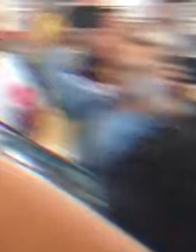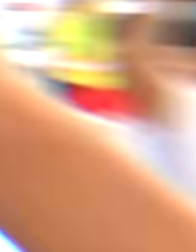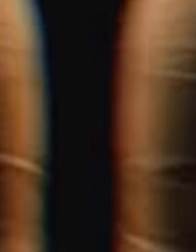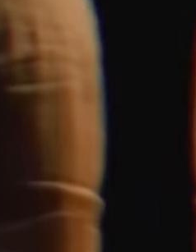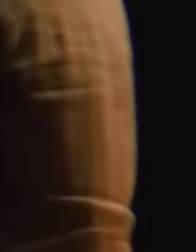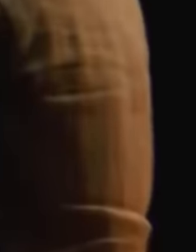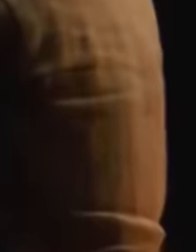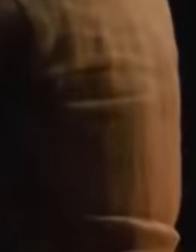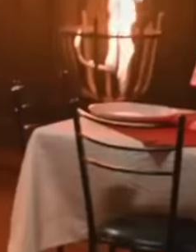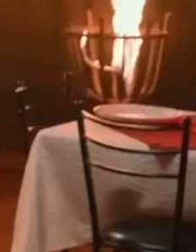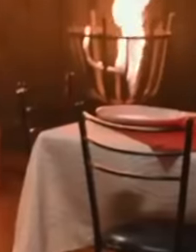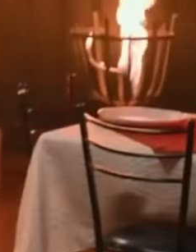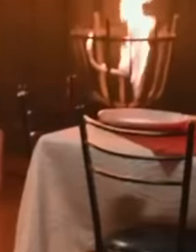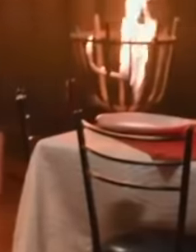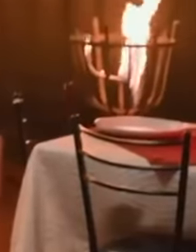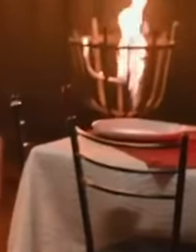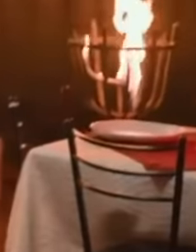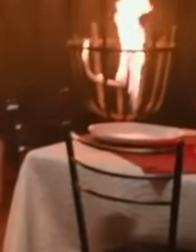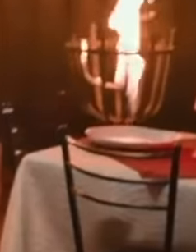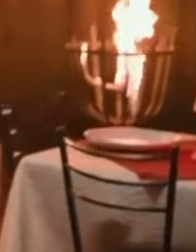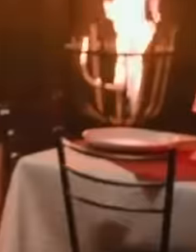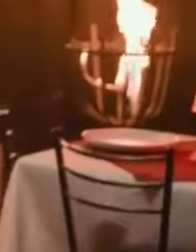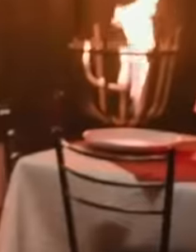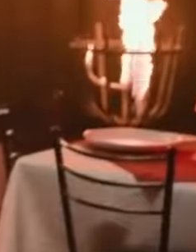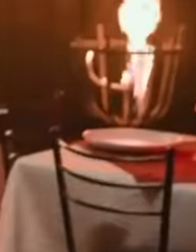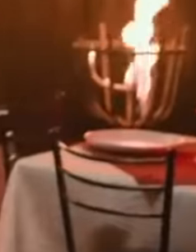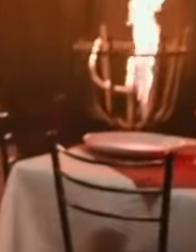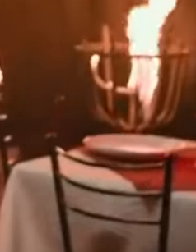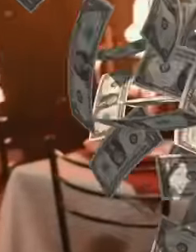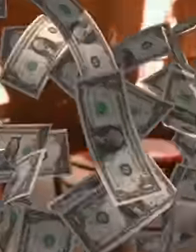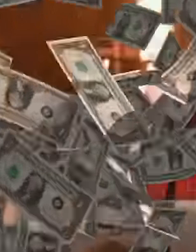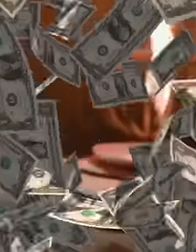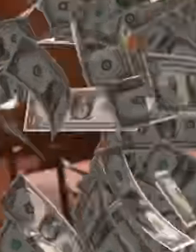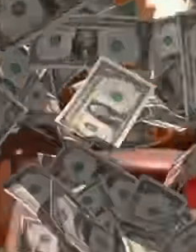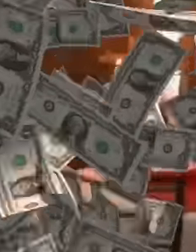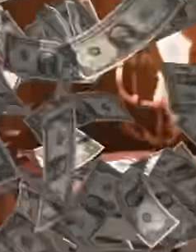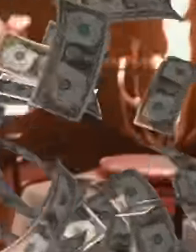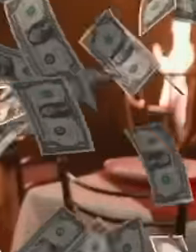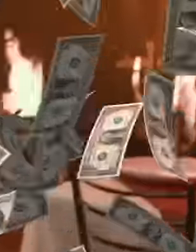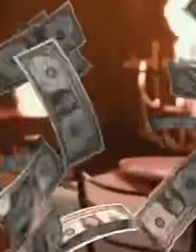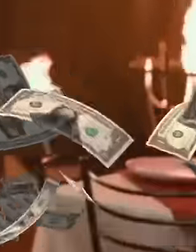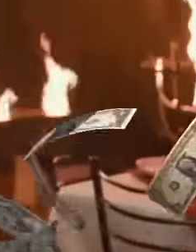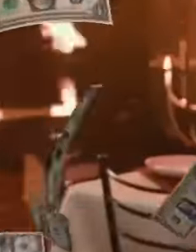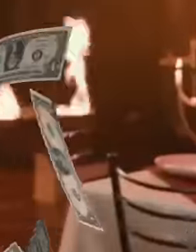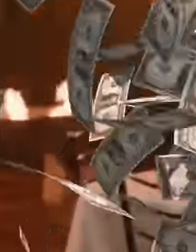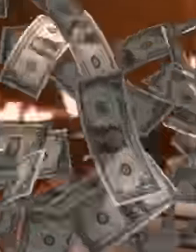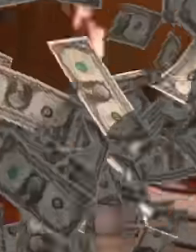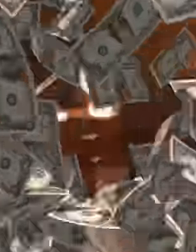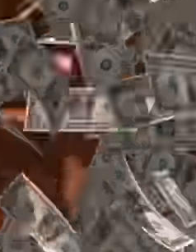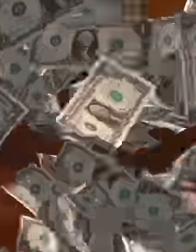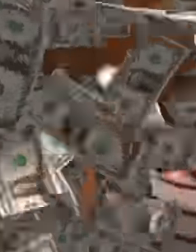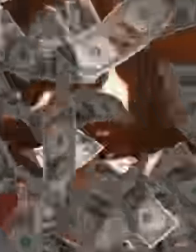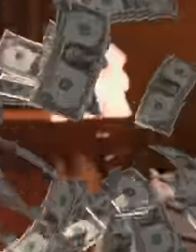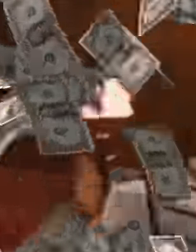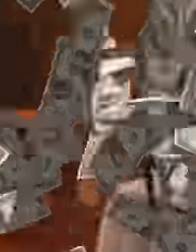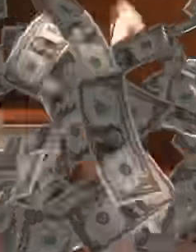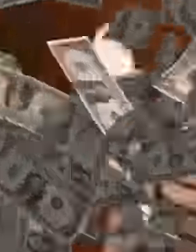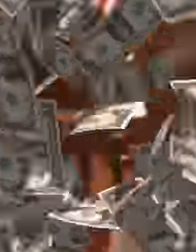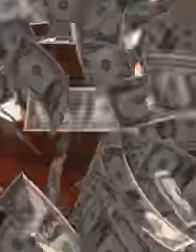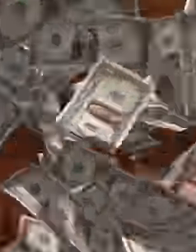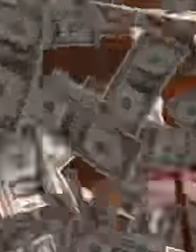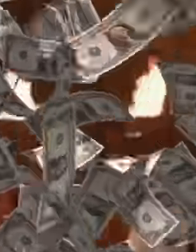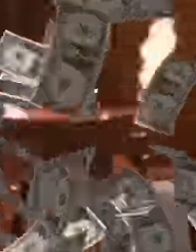Carlos Lorete Mola, despite the fact that he earns millions of pesos a month, he did not achieve the task of convincing Mexicans